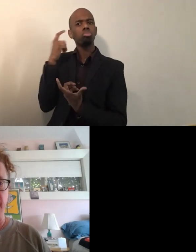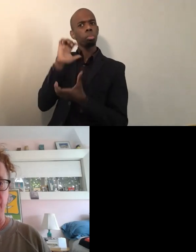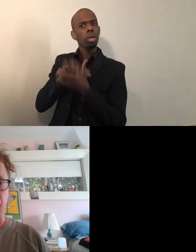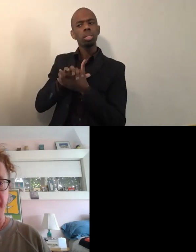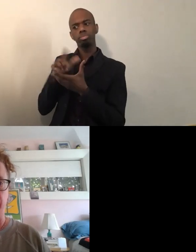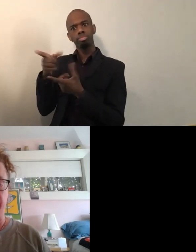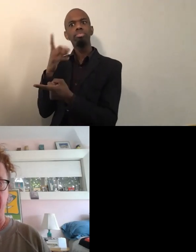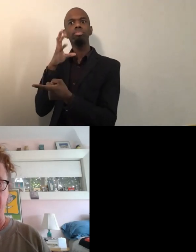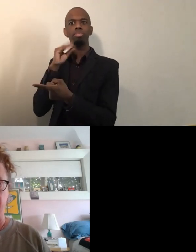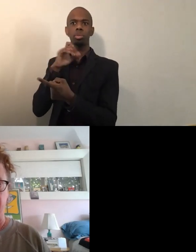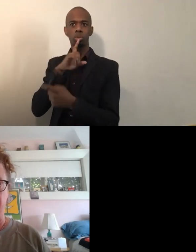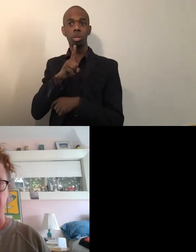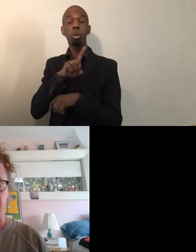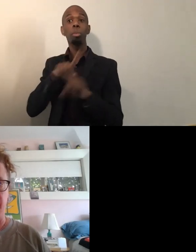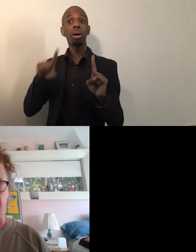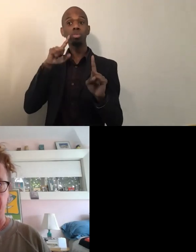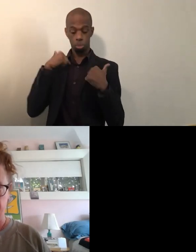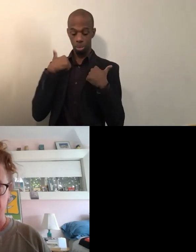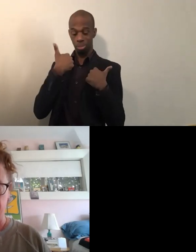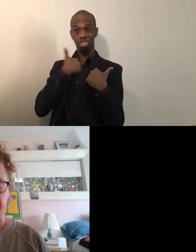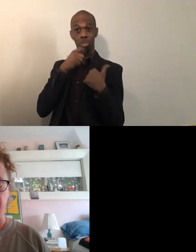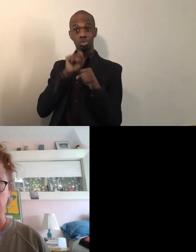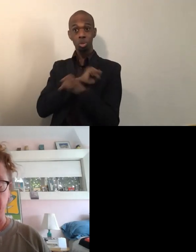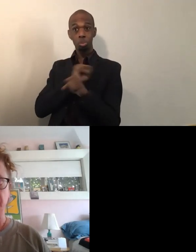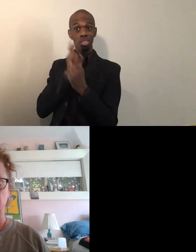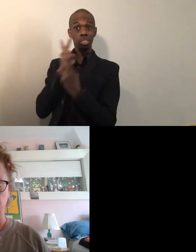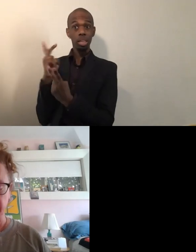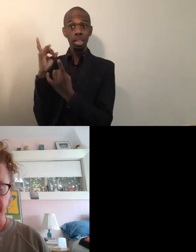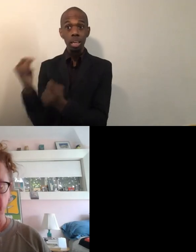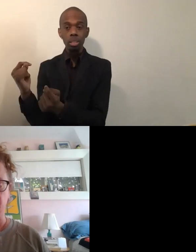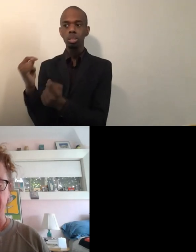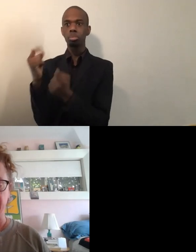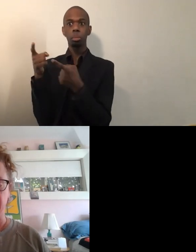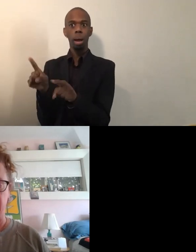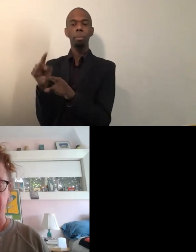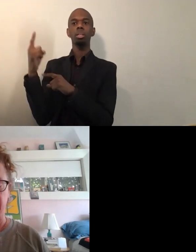as if it was happening right in front of me, was really, really intense.